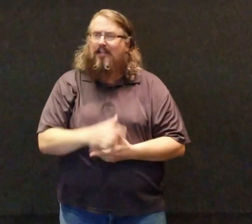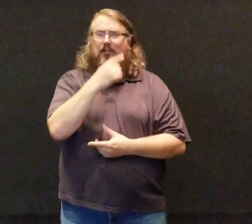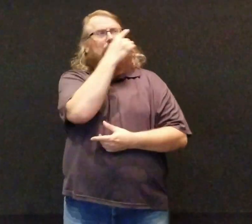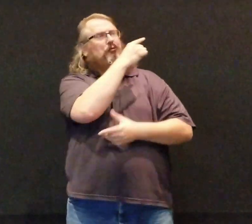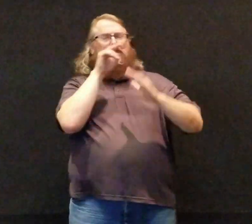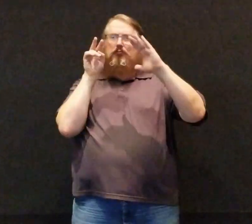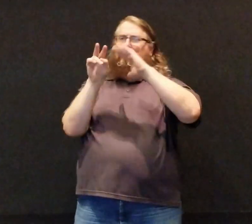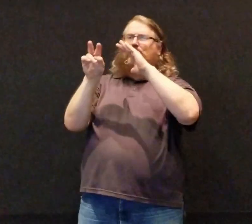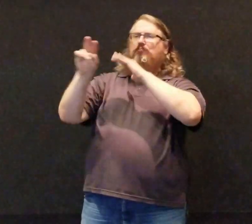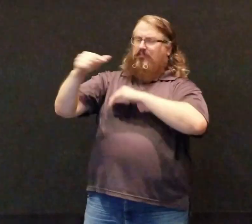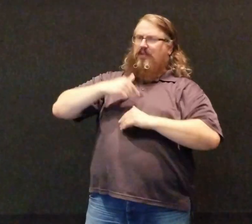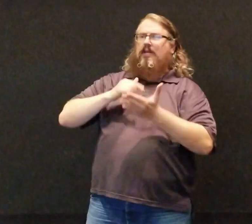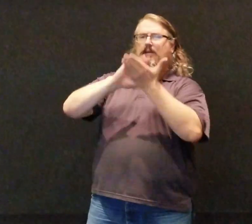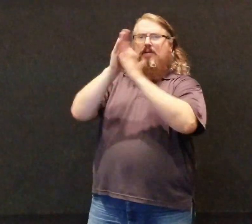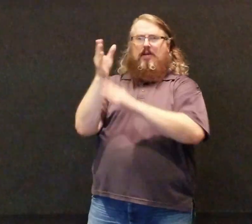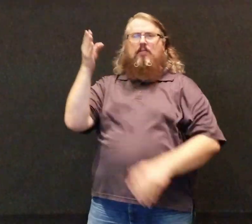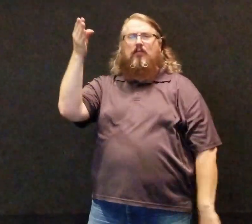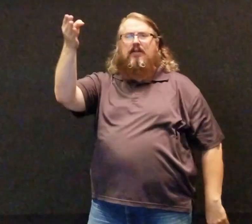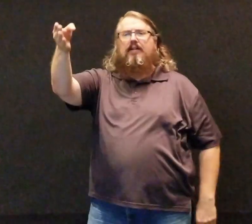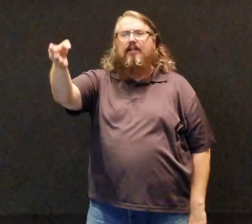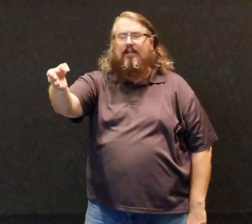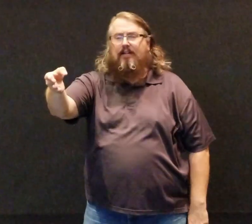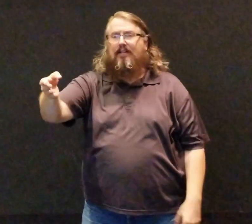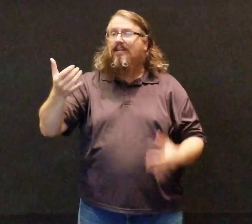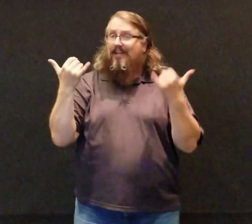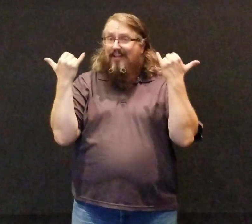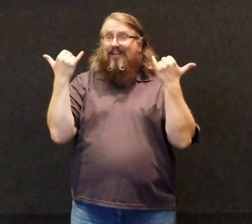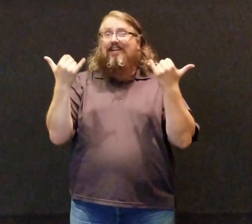Oh, You saw what I could be,